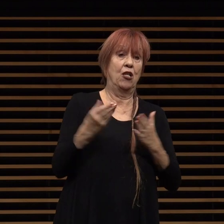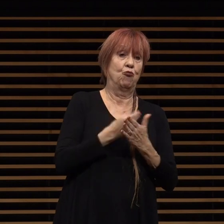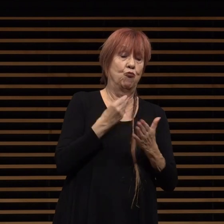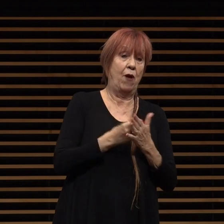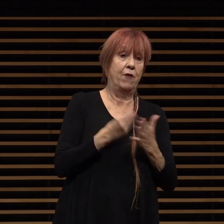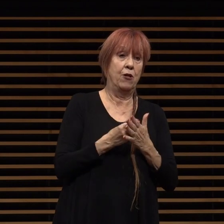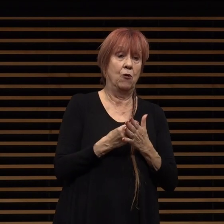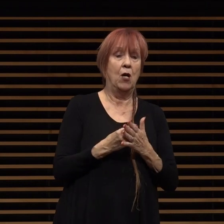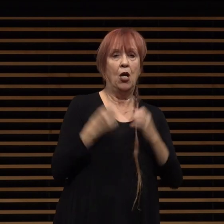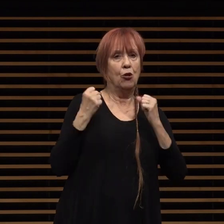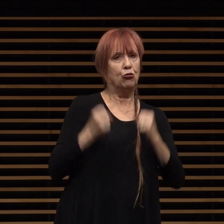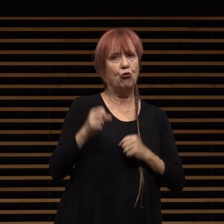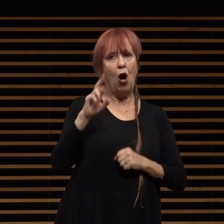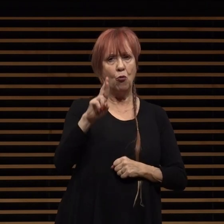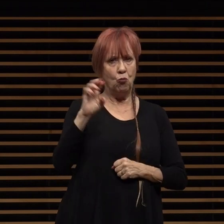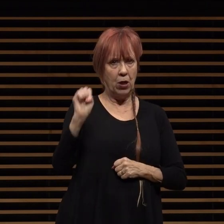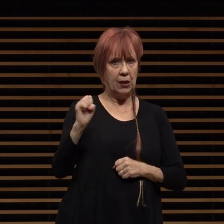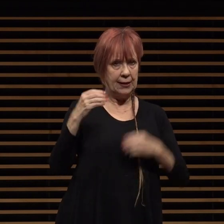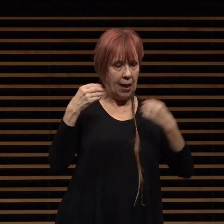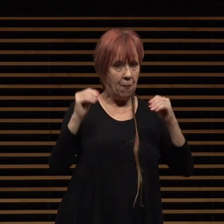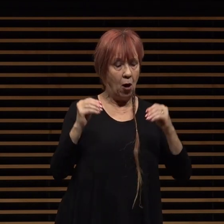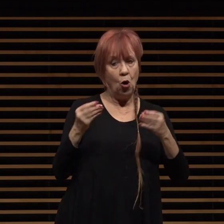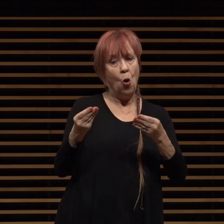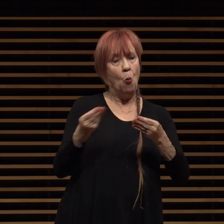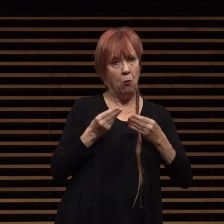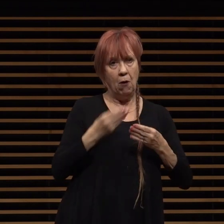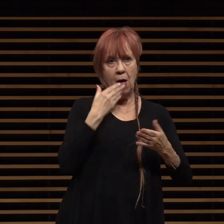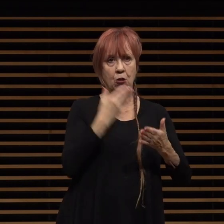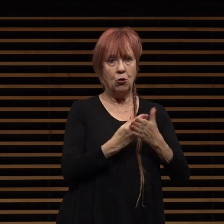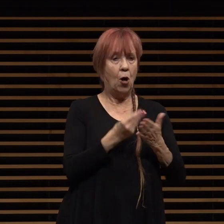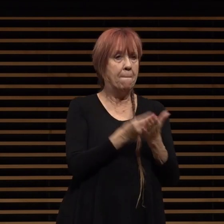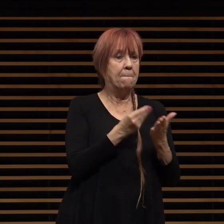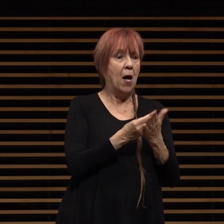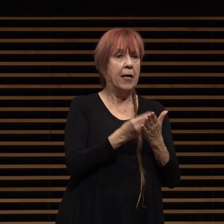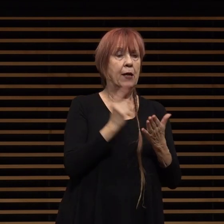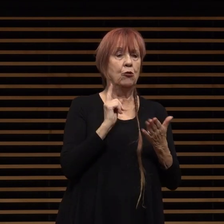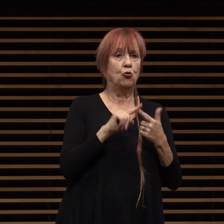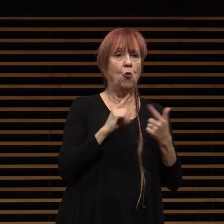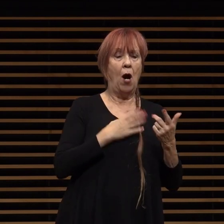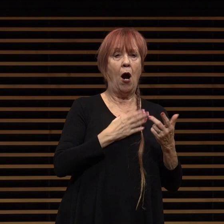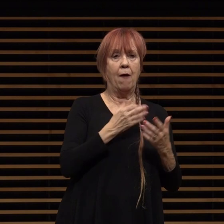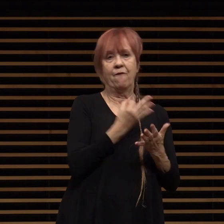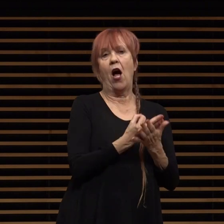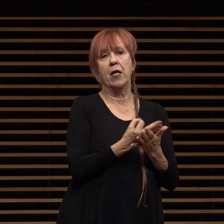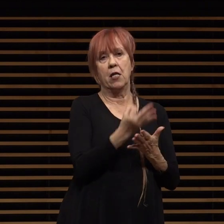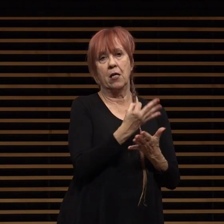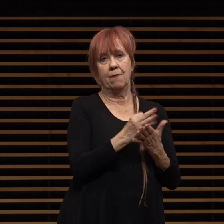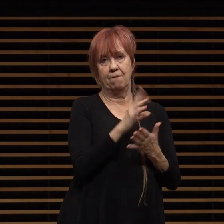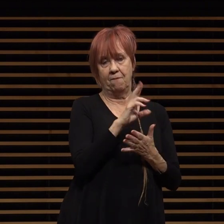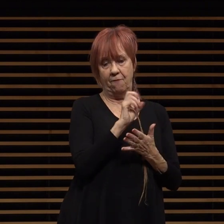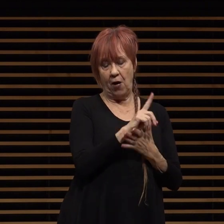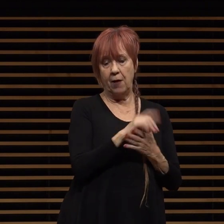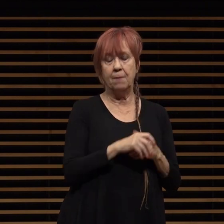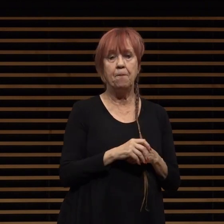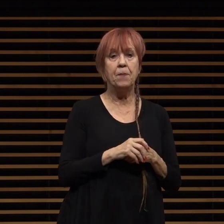provided resiliency to the city's general fund